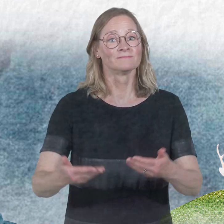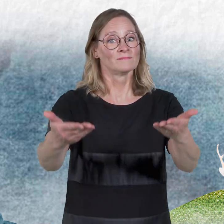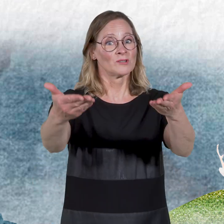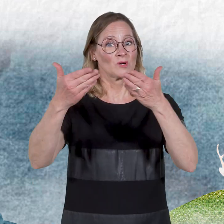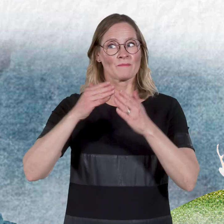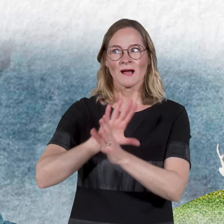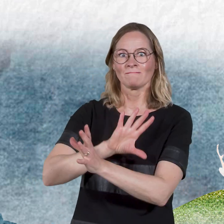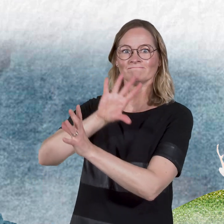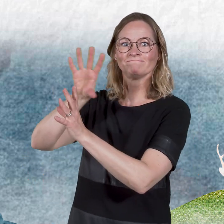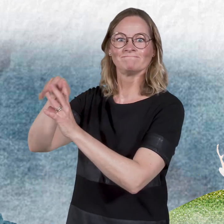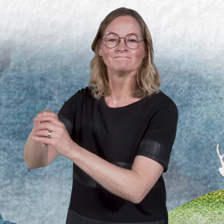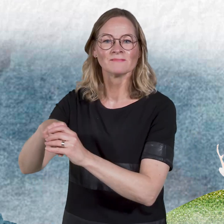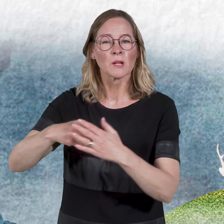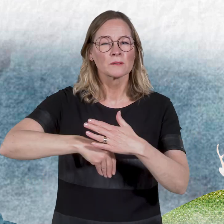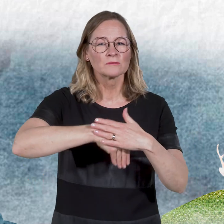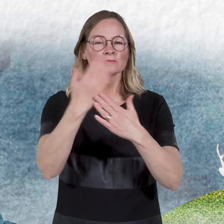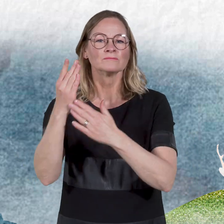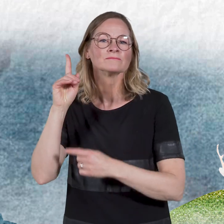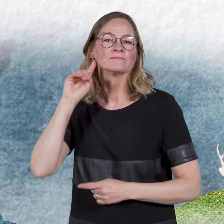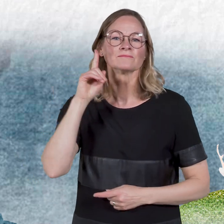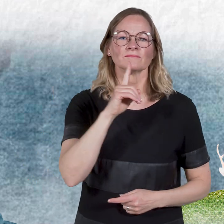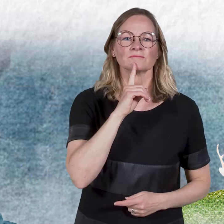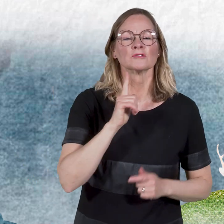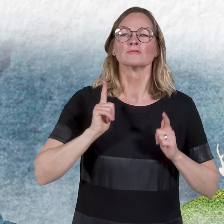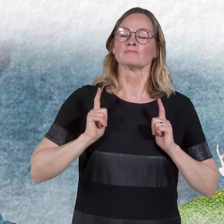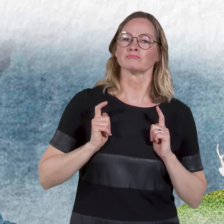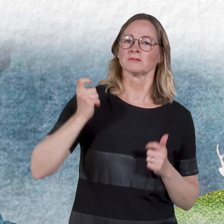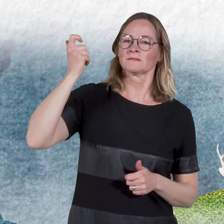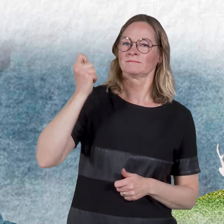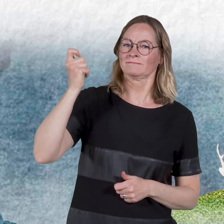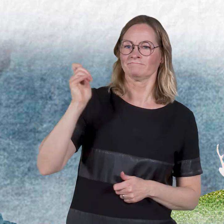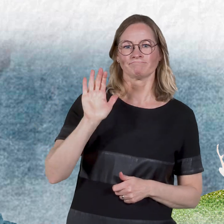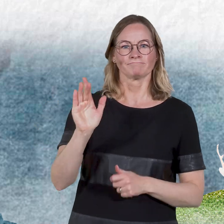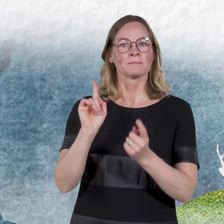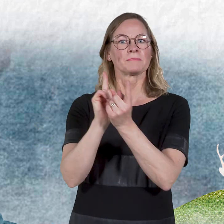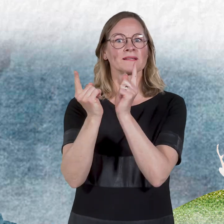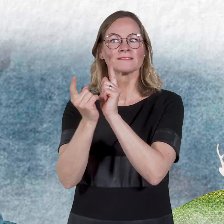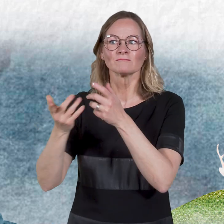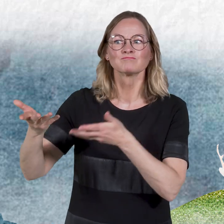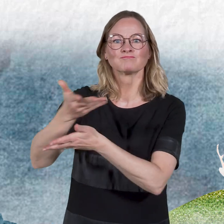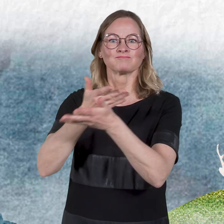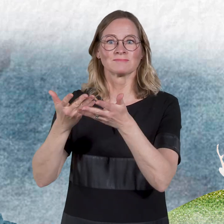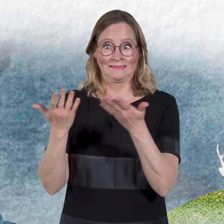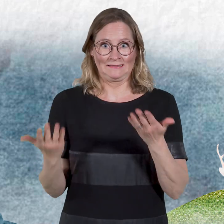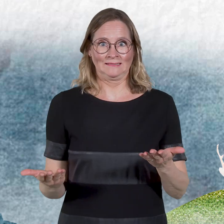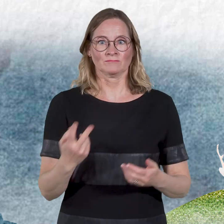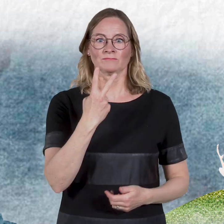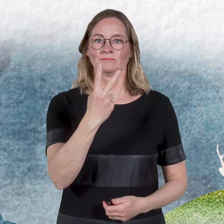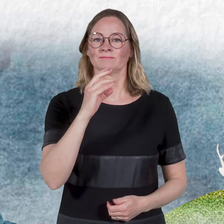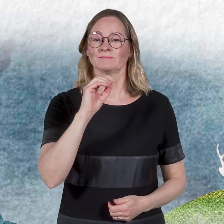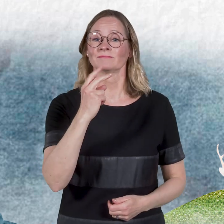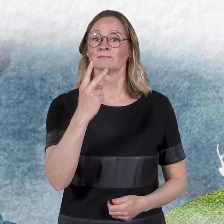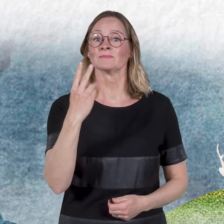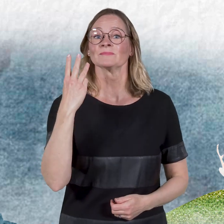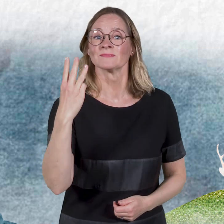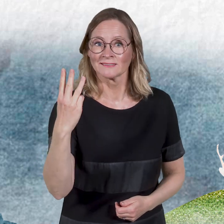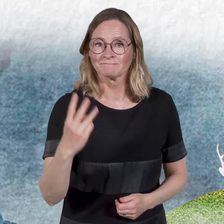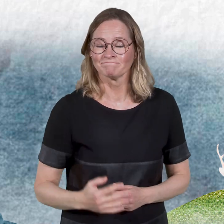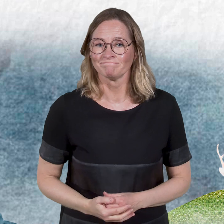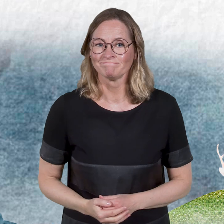Welcome to Nordic Deaf Senior Gathering 2023!